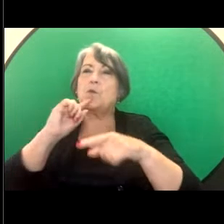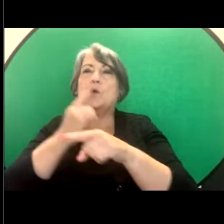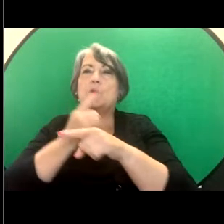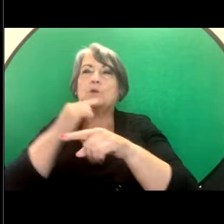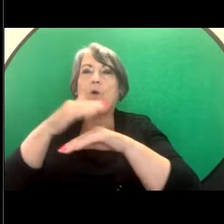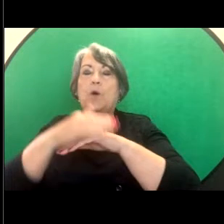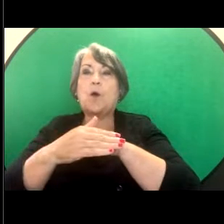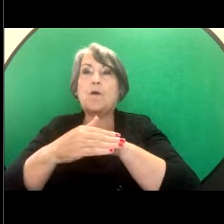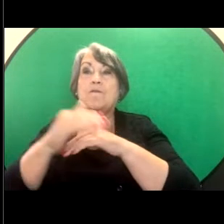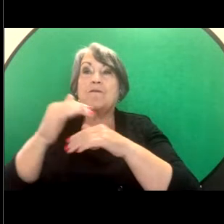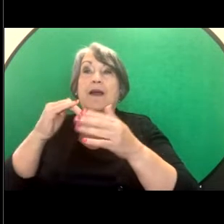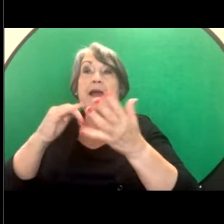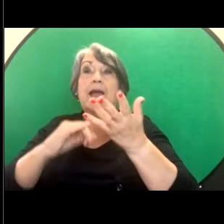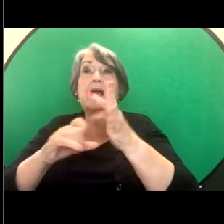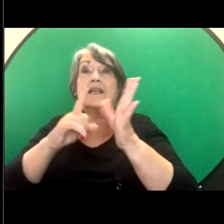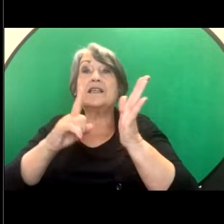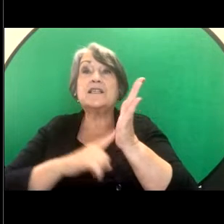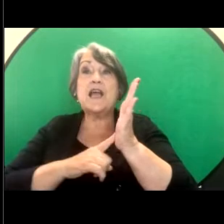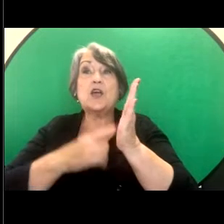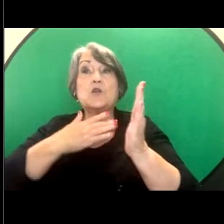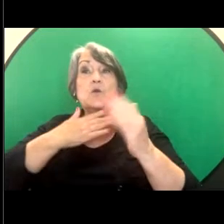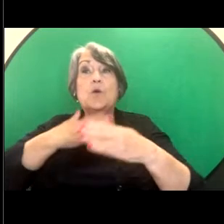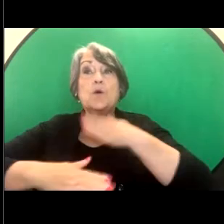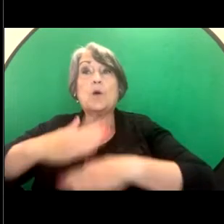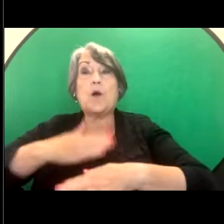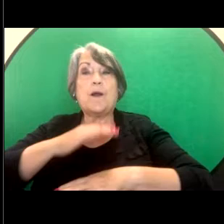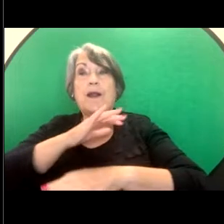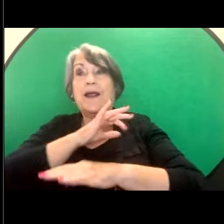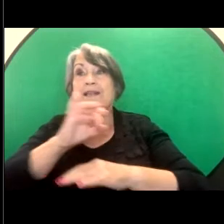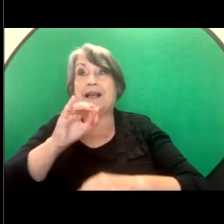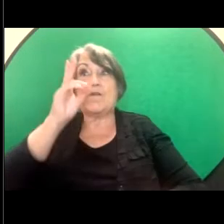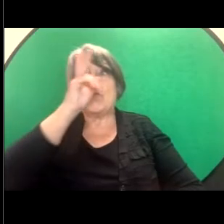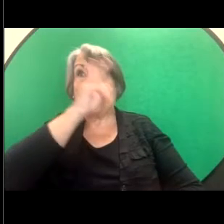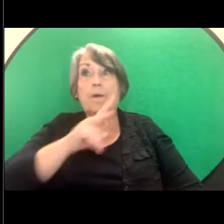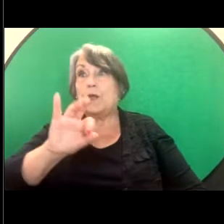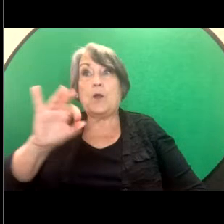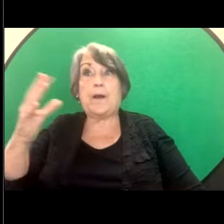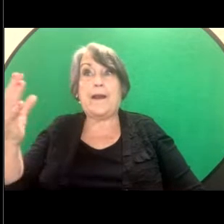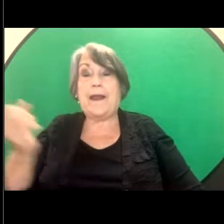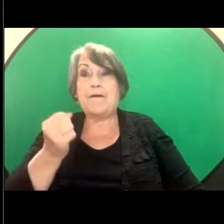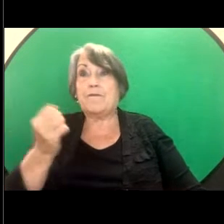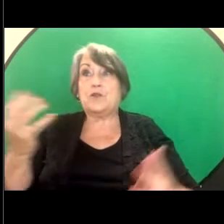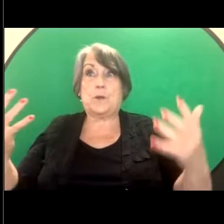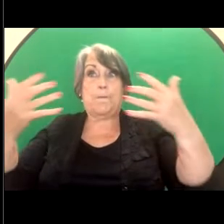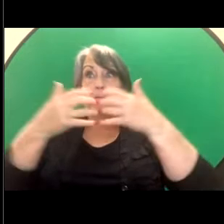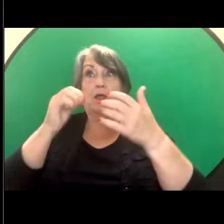need to be repeated to meet the definition of sexual harassment but as Gillian pointed to